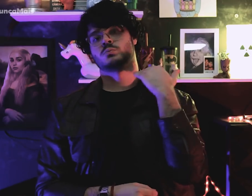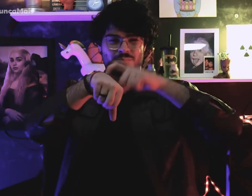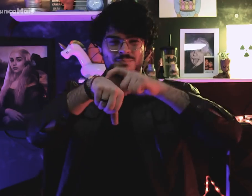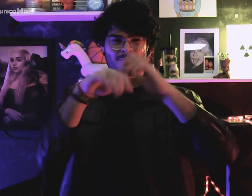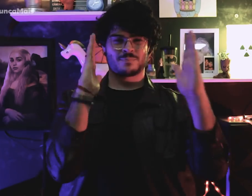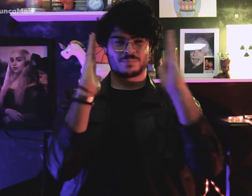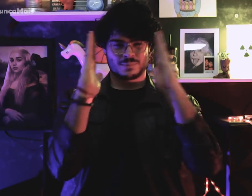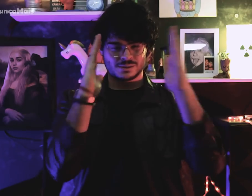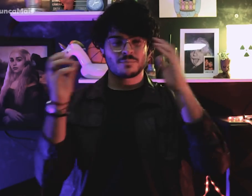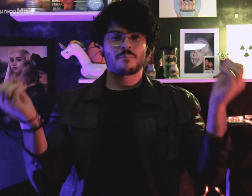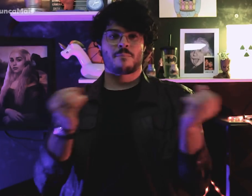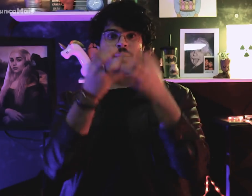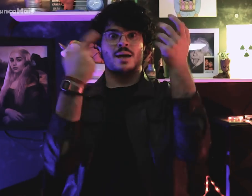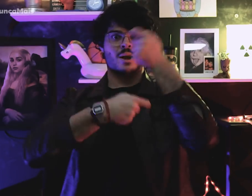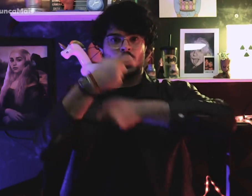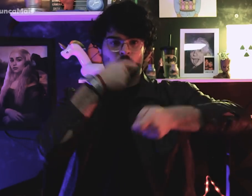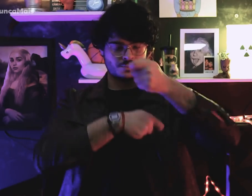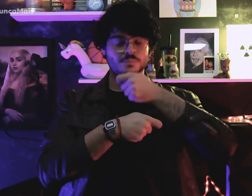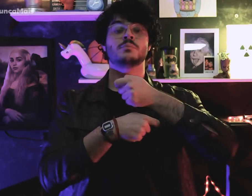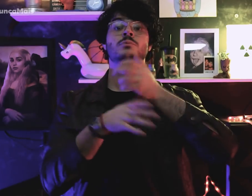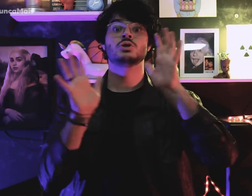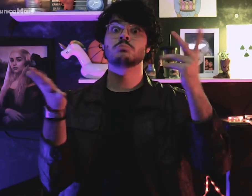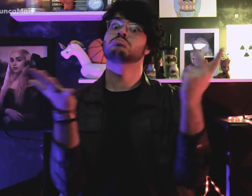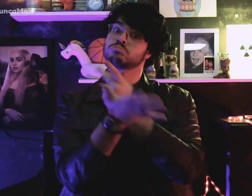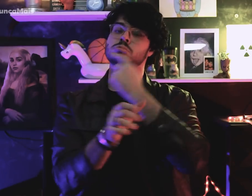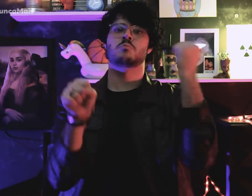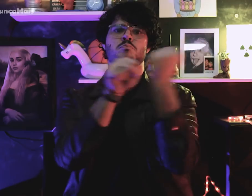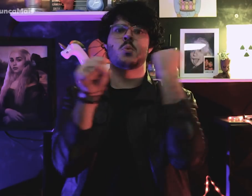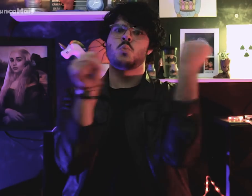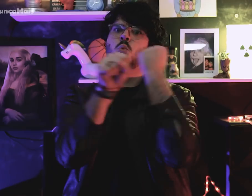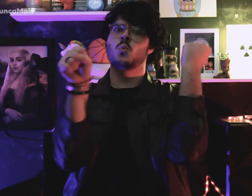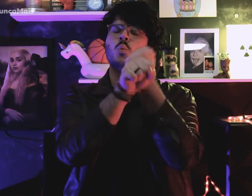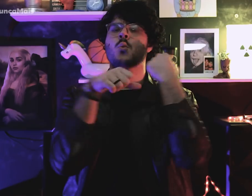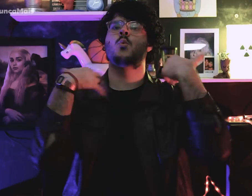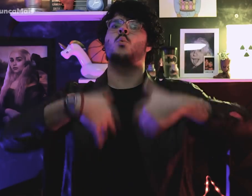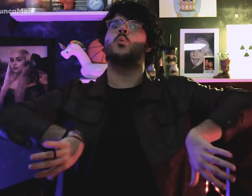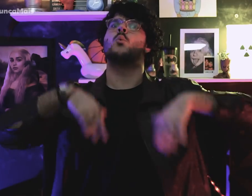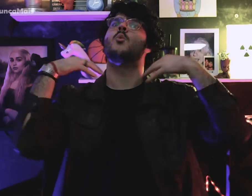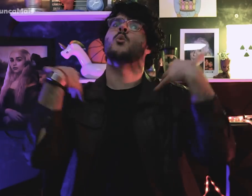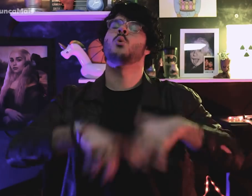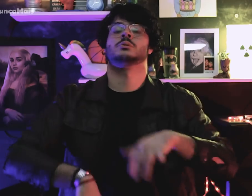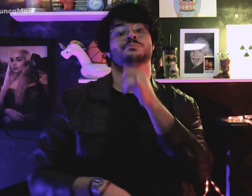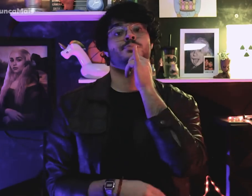Durante o milagre econômico, grandes obras foram realizadas,